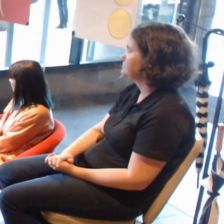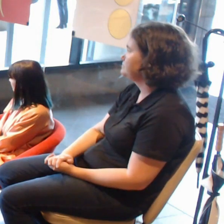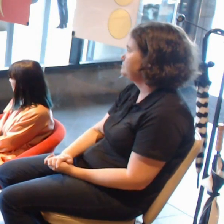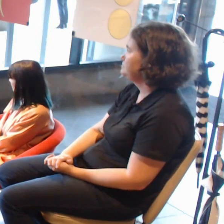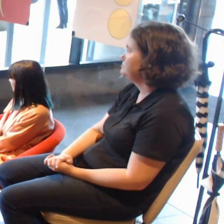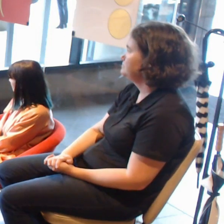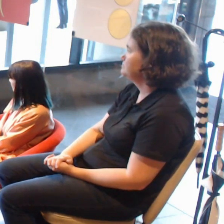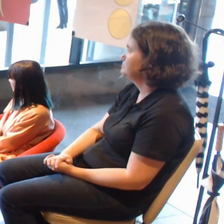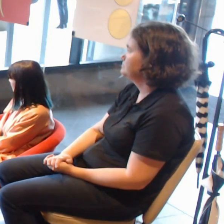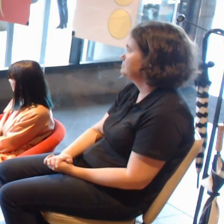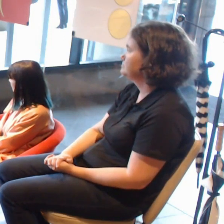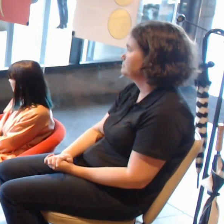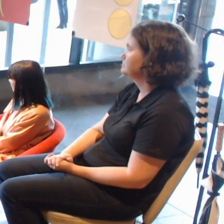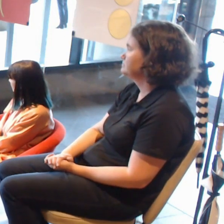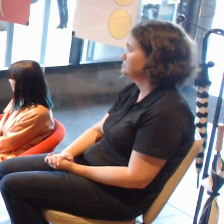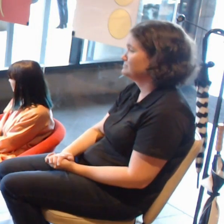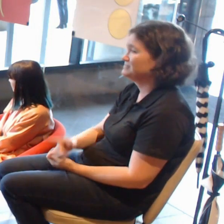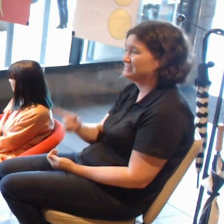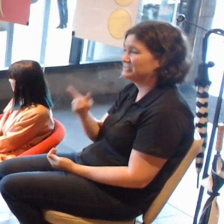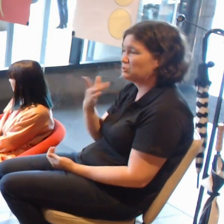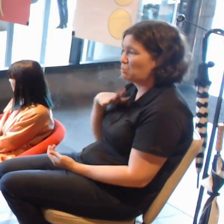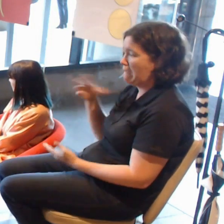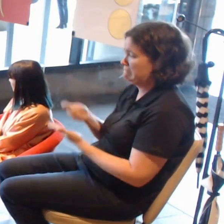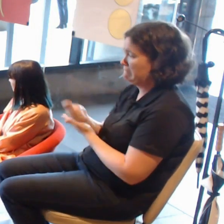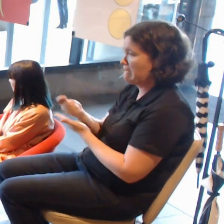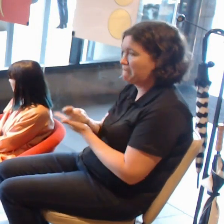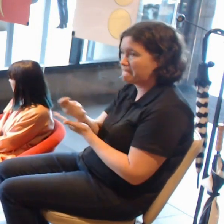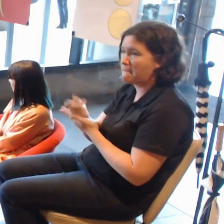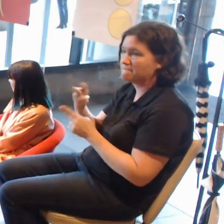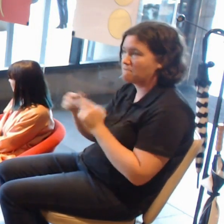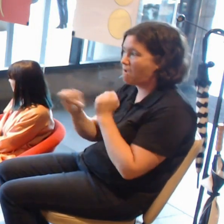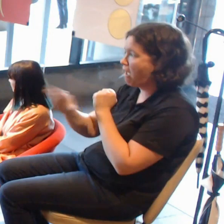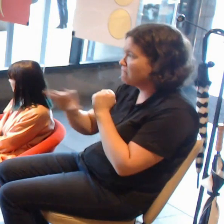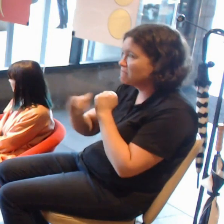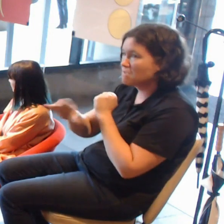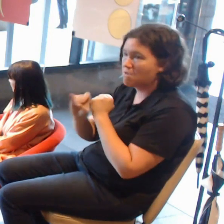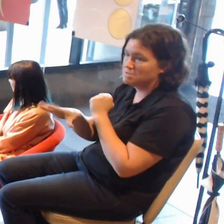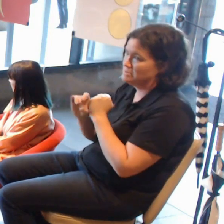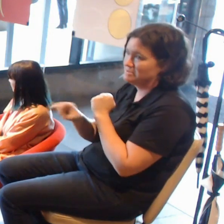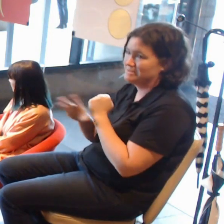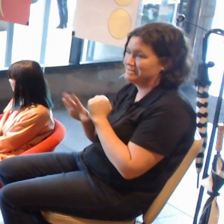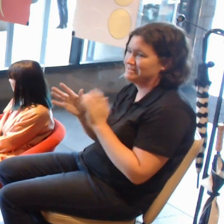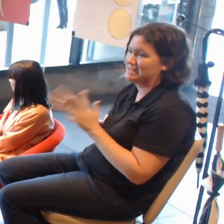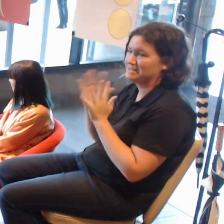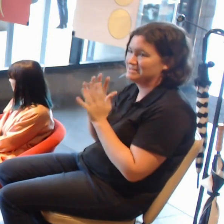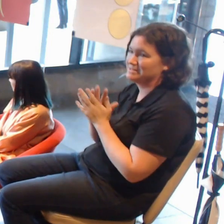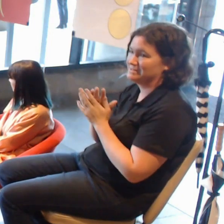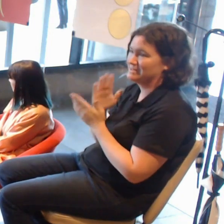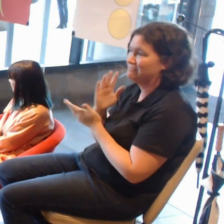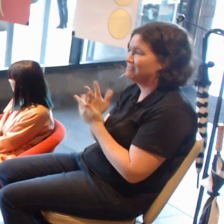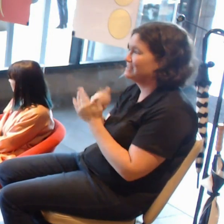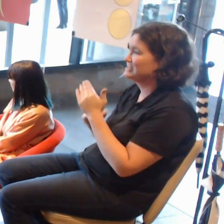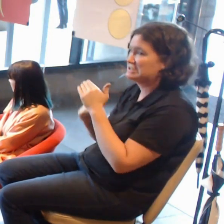It's all driven on the top 10 rankings of the most played.